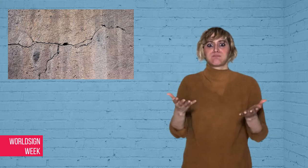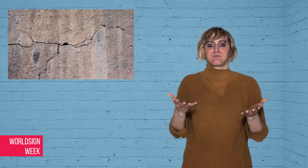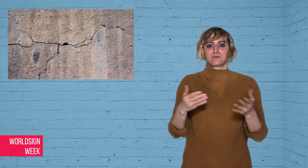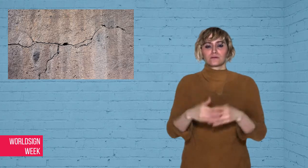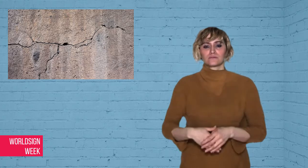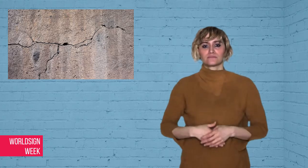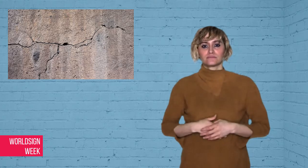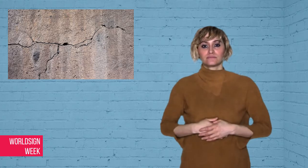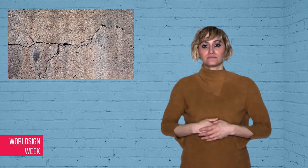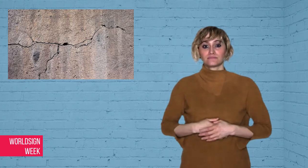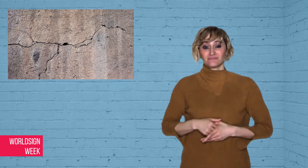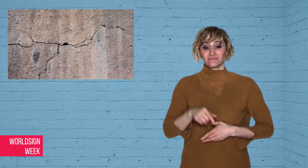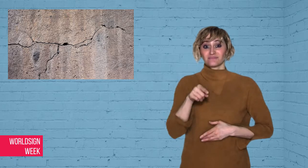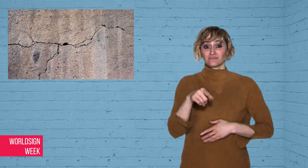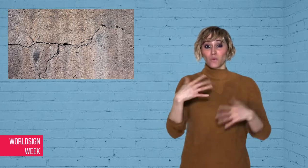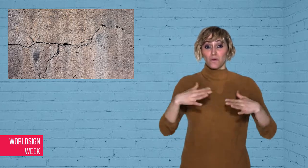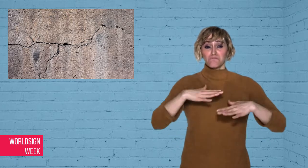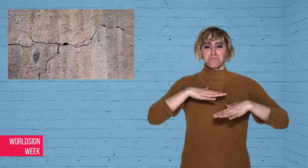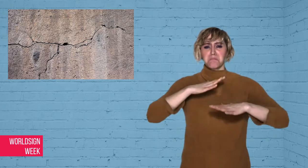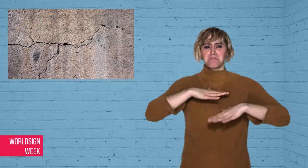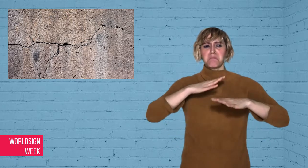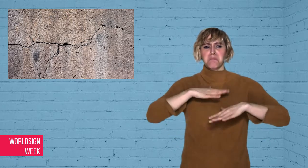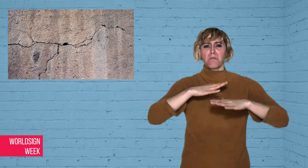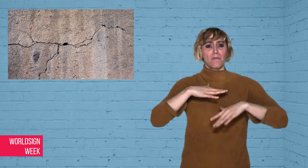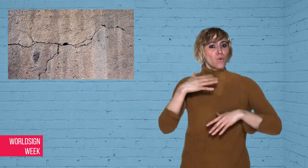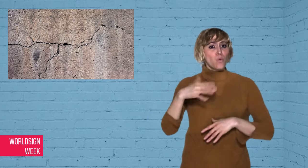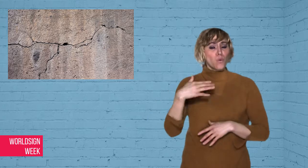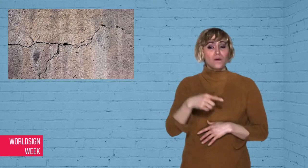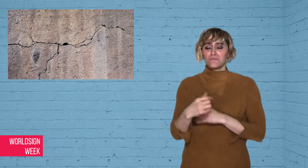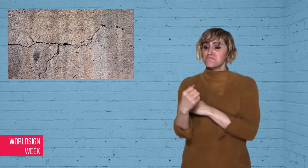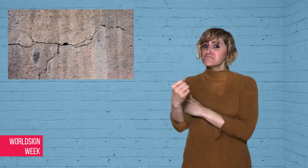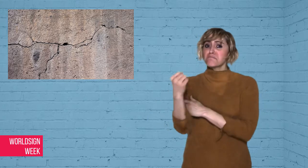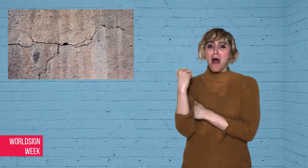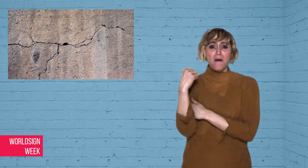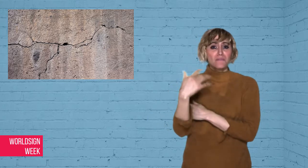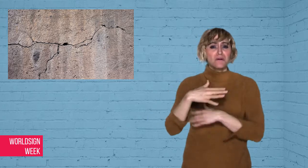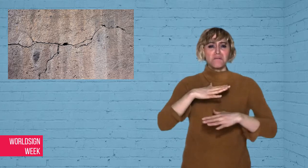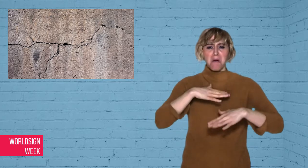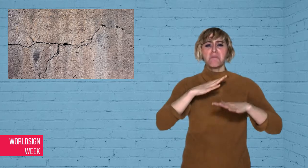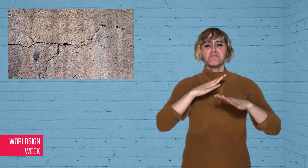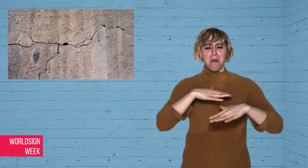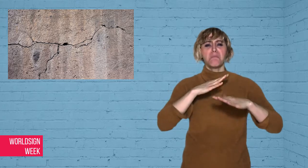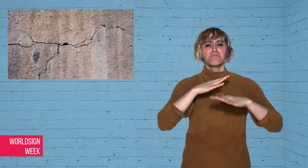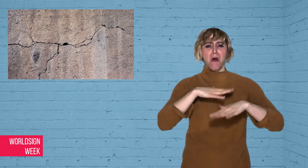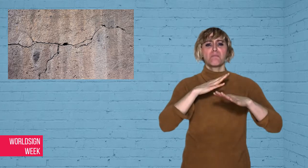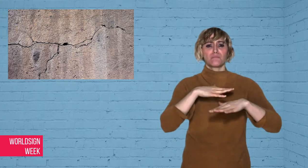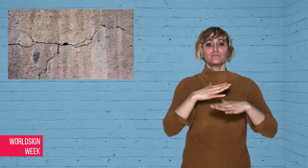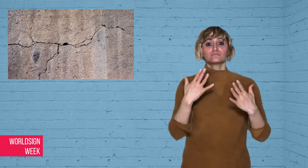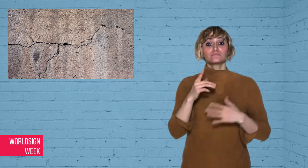strong that it woke up a Deaf couple